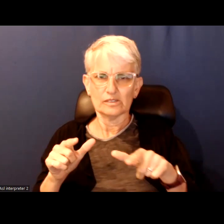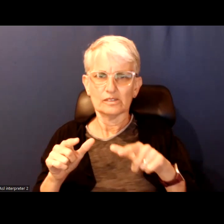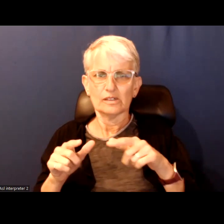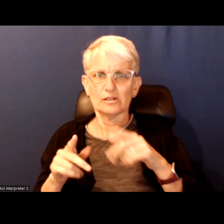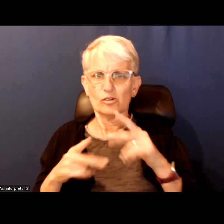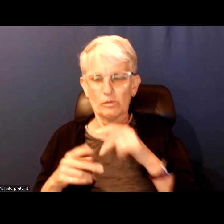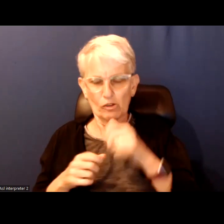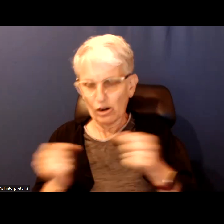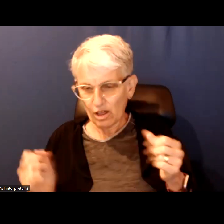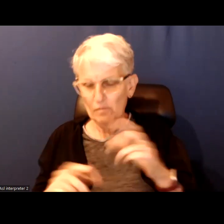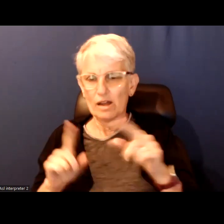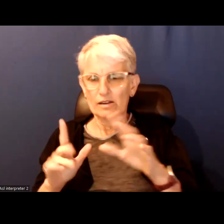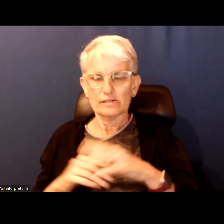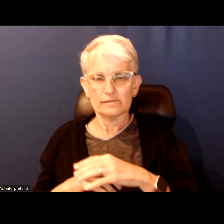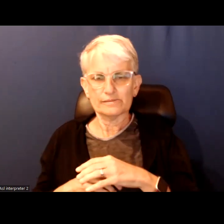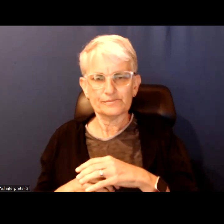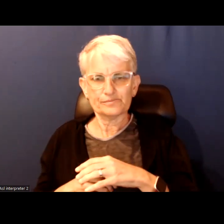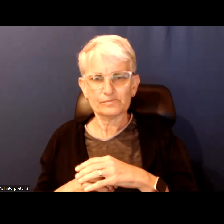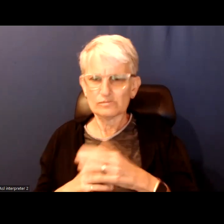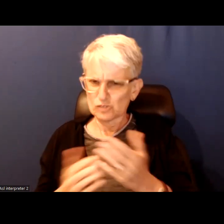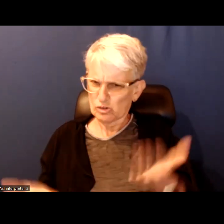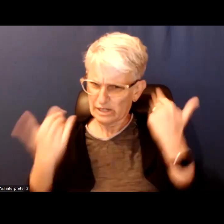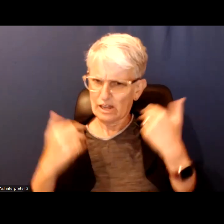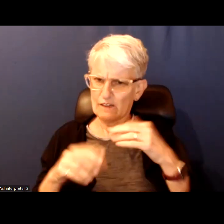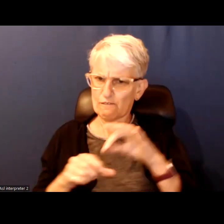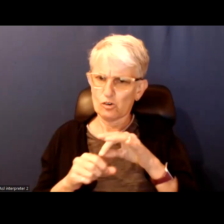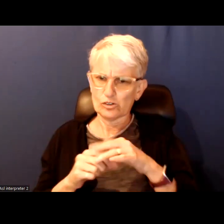So, get out and vote that would be my message.